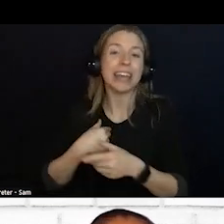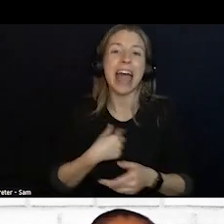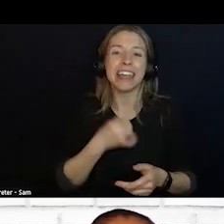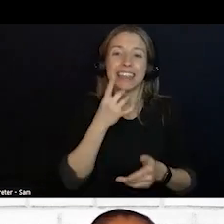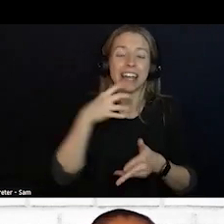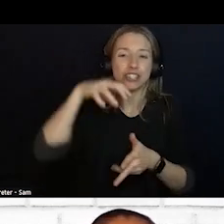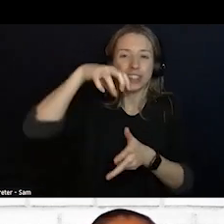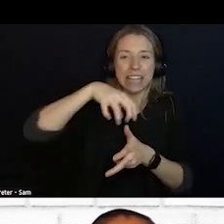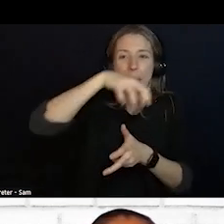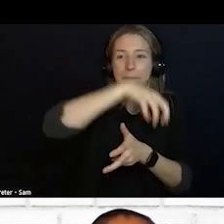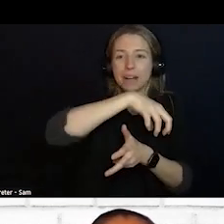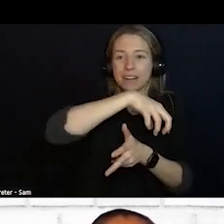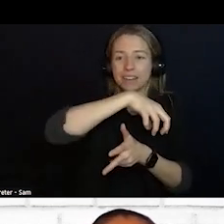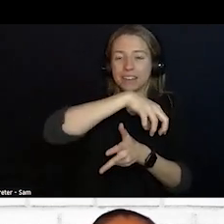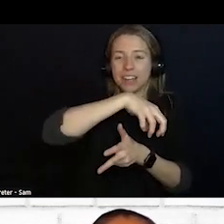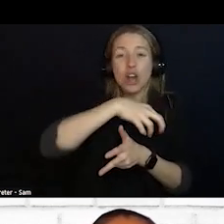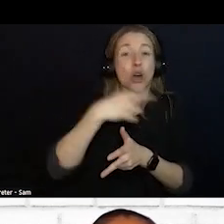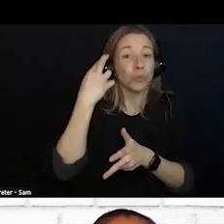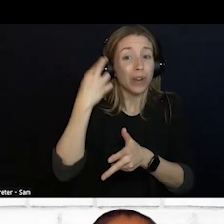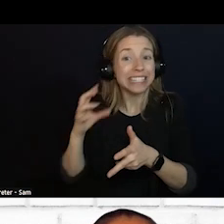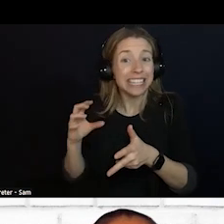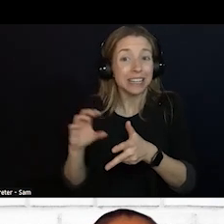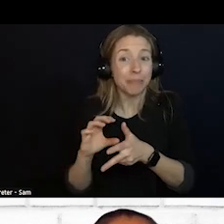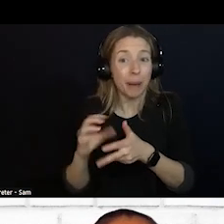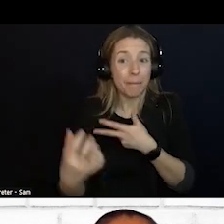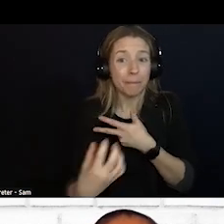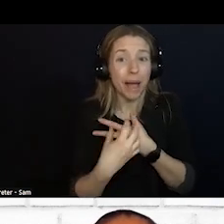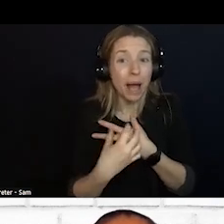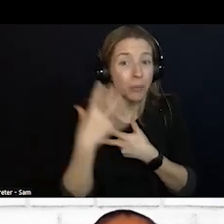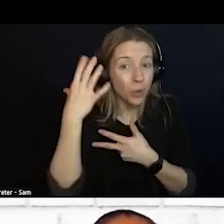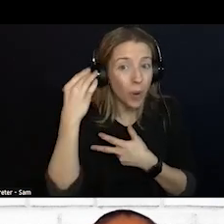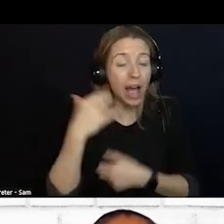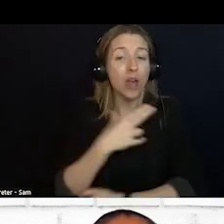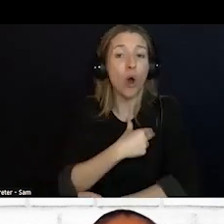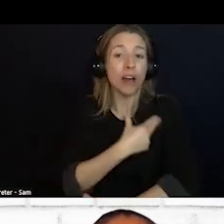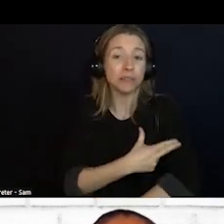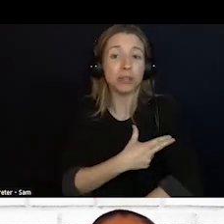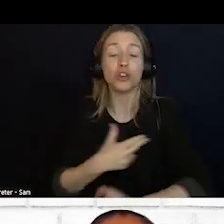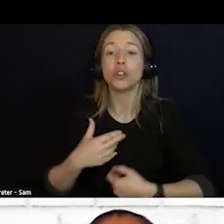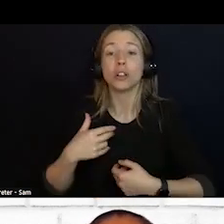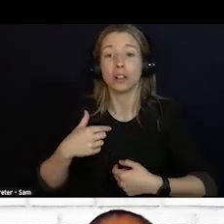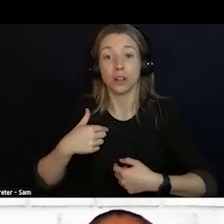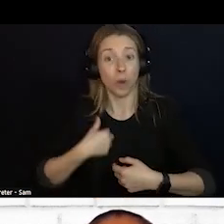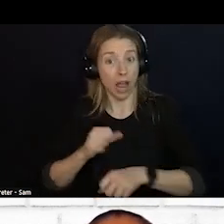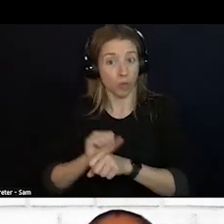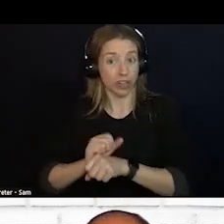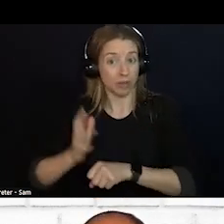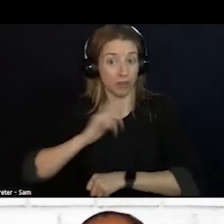THE SIDE IS THE FACT THAT THE HOSPITAL I WORKED IN HAD TO GO IN A GARAGE AND KEPT KNOCKING THOSE LIGHTS OFF SO THEY PUT THE LIGHTS